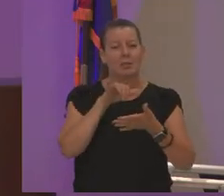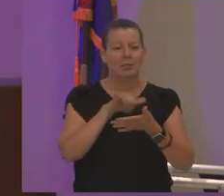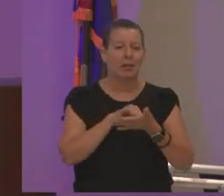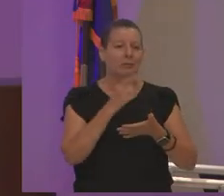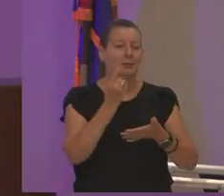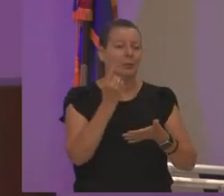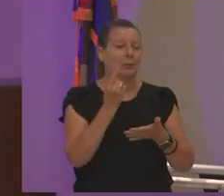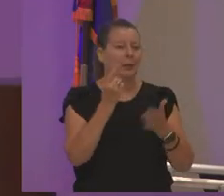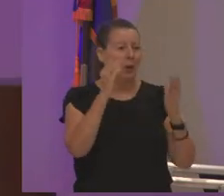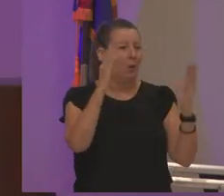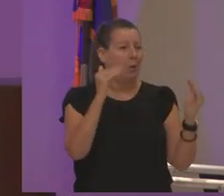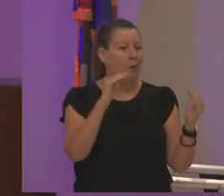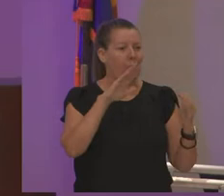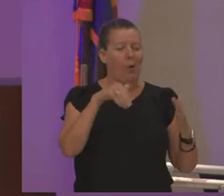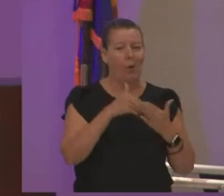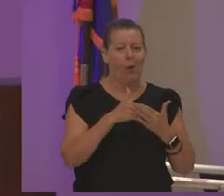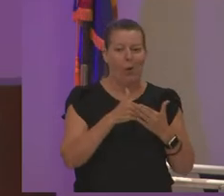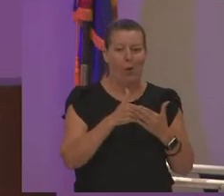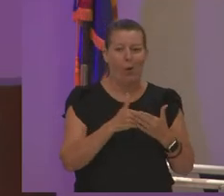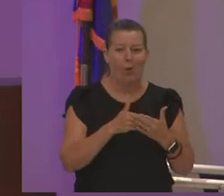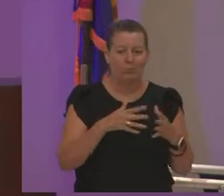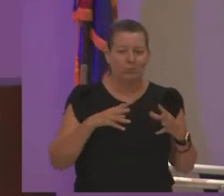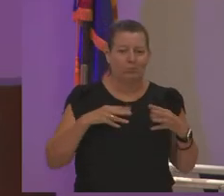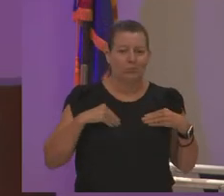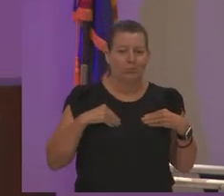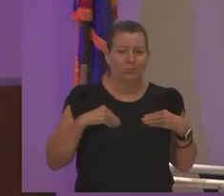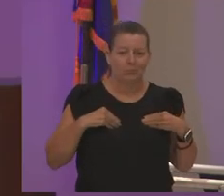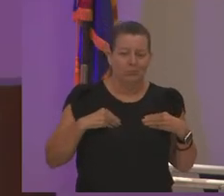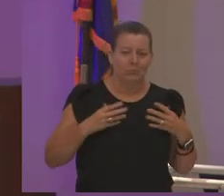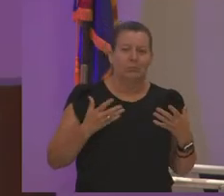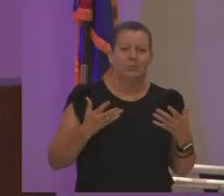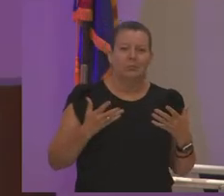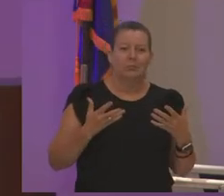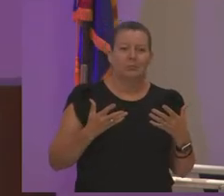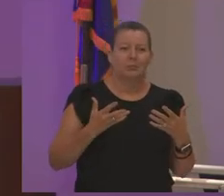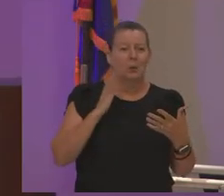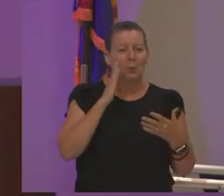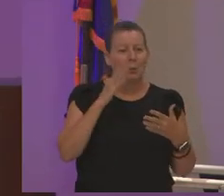i hope that we all embrace because it will have many different meanings depending on where you